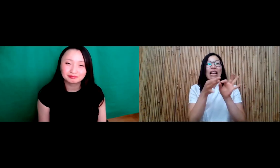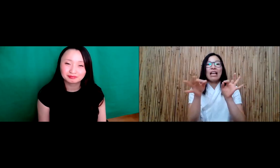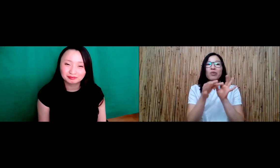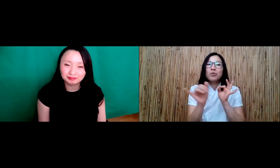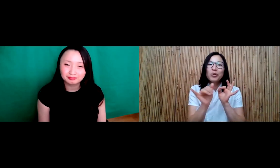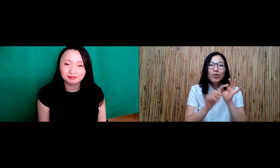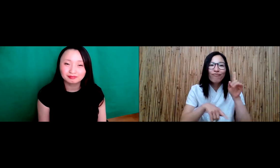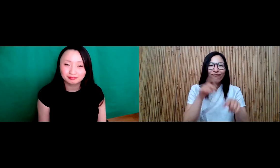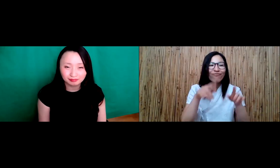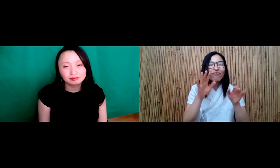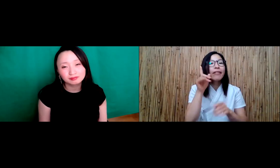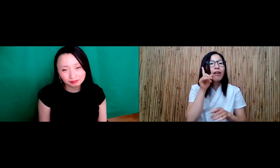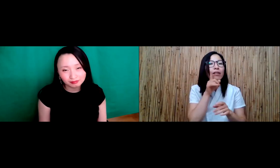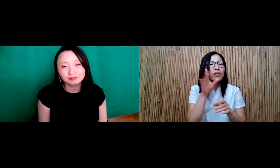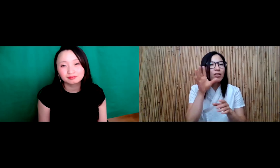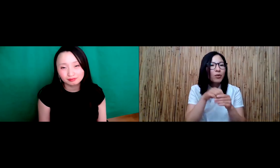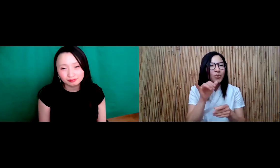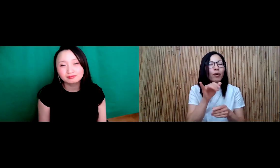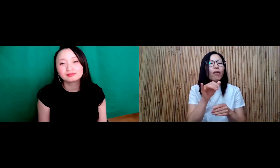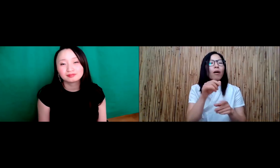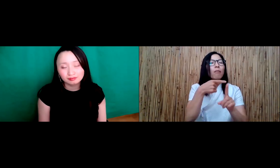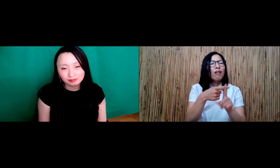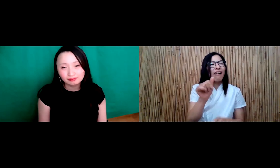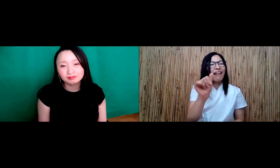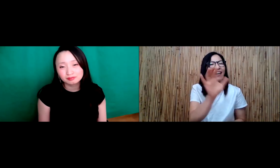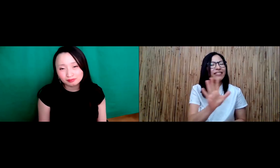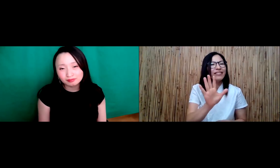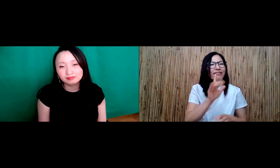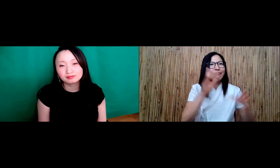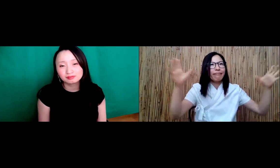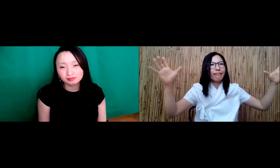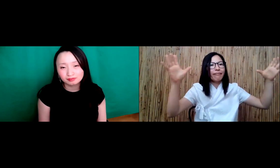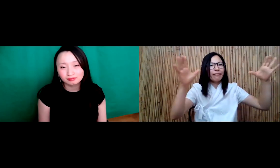body shapes, and in the languages are very as well.